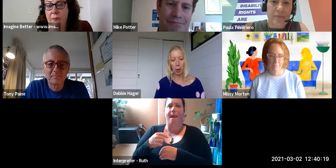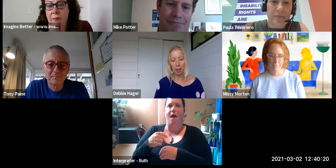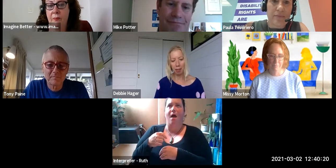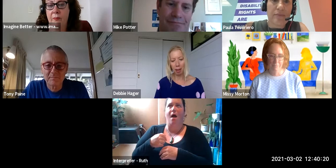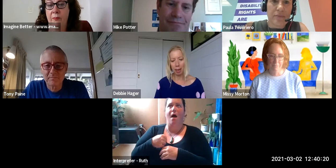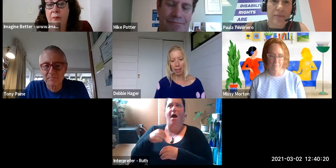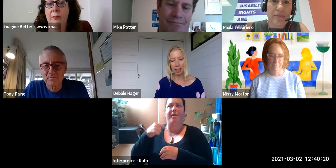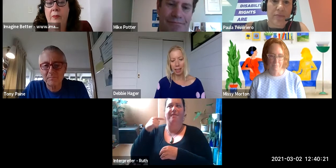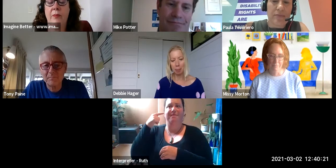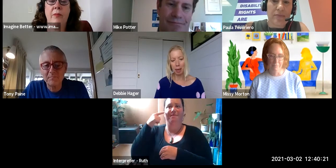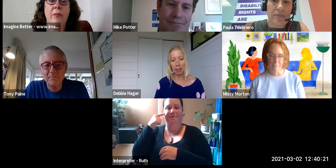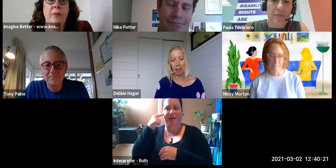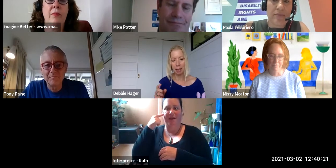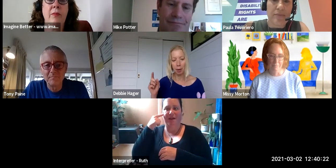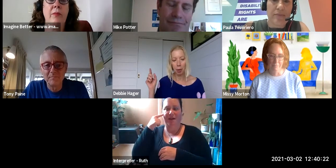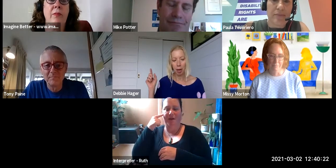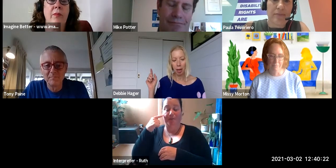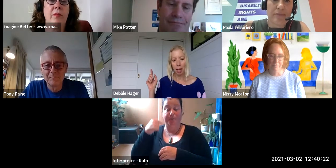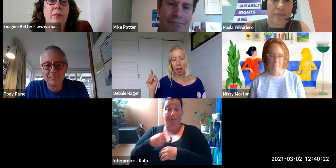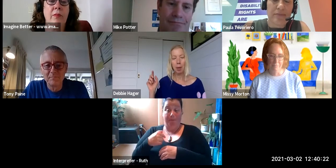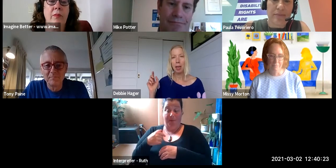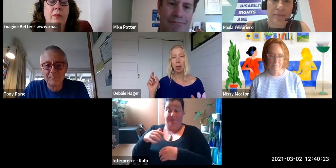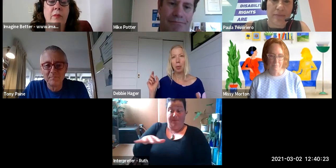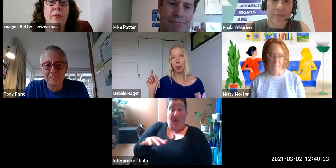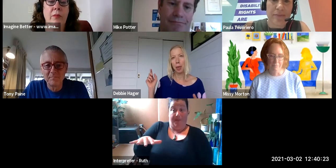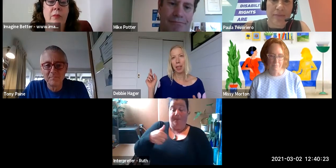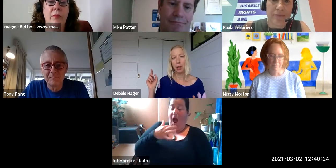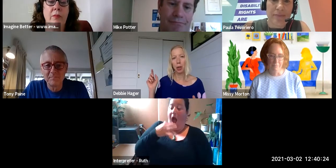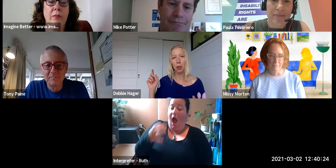It's very hard not to internalise those and so actually there's quite a a need for the